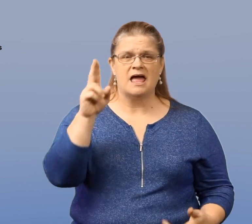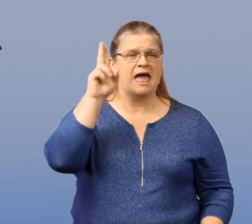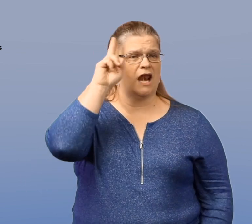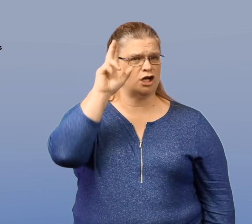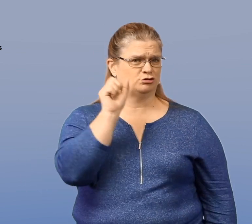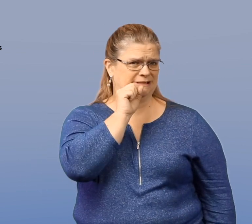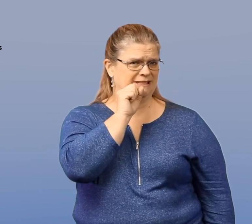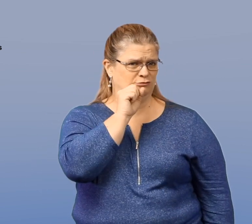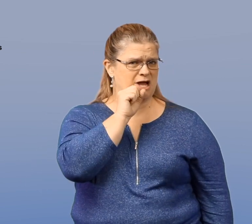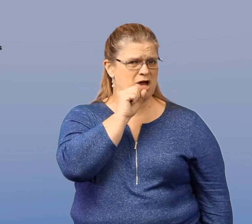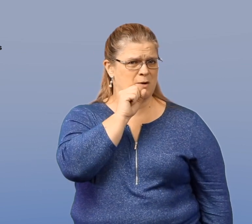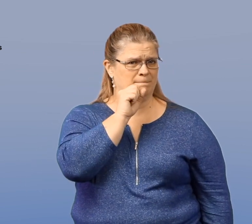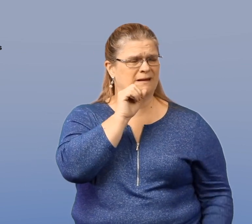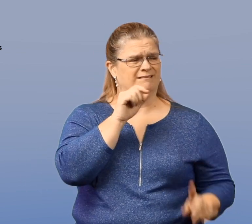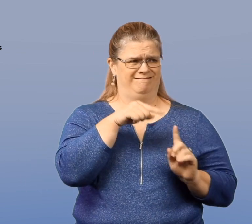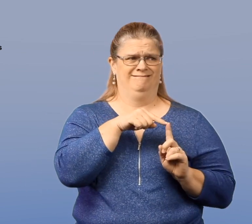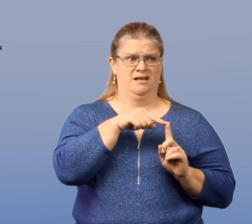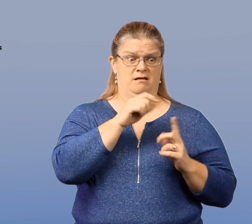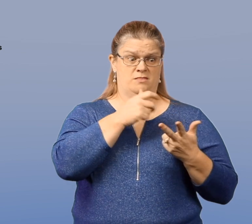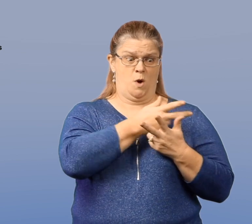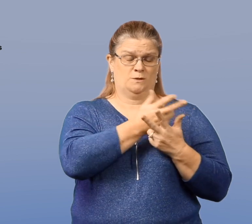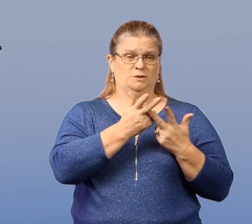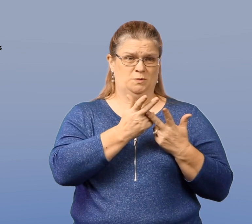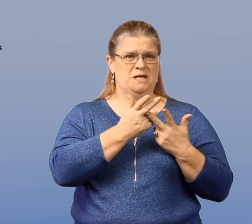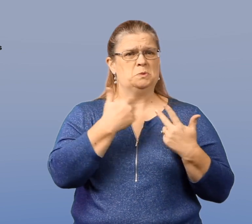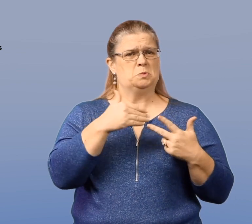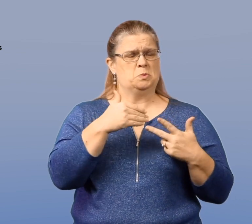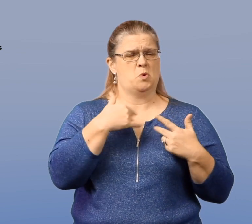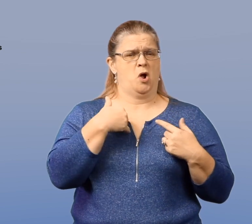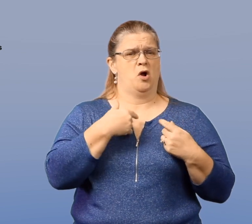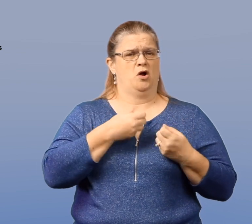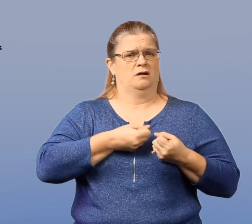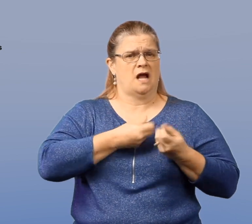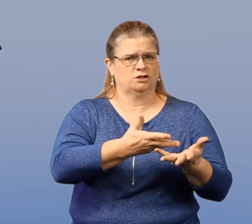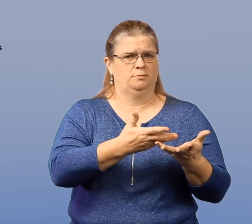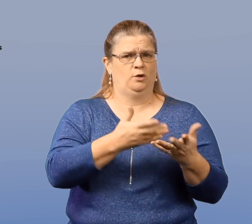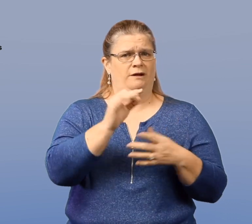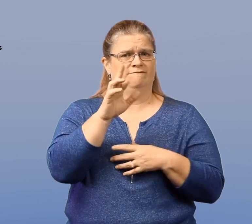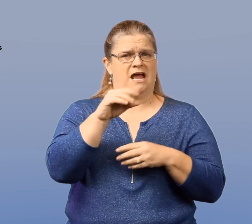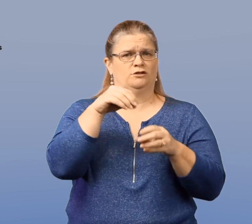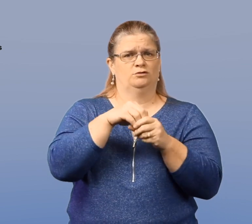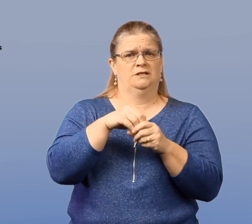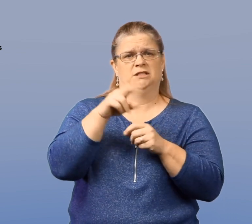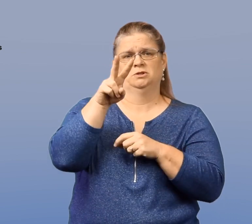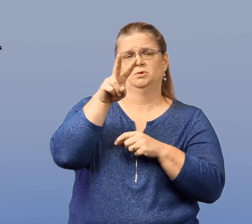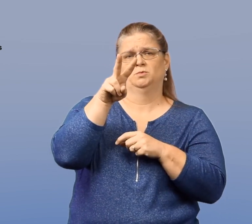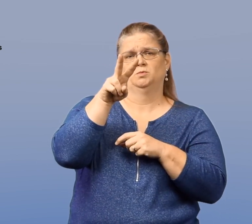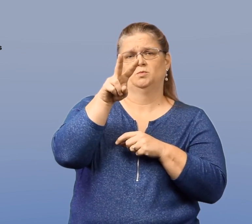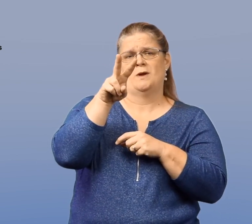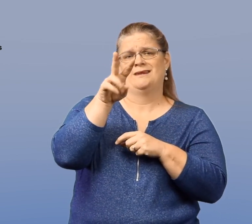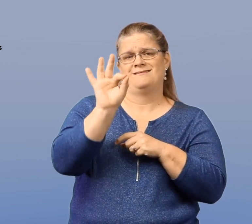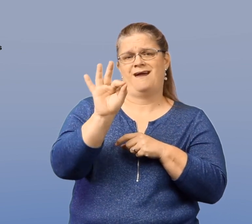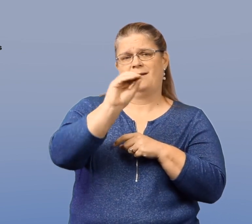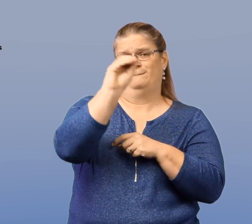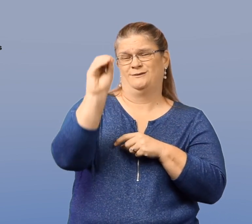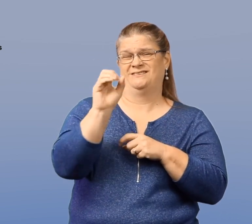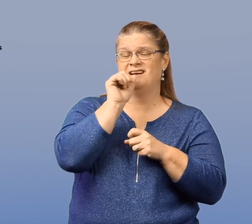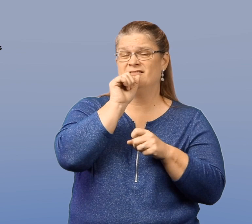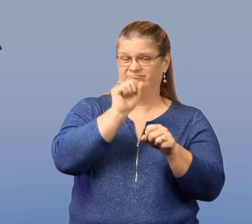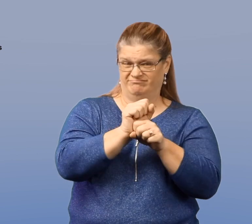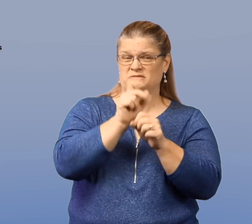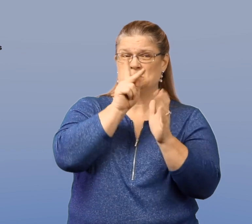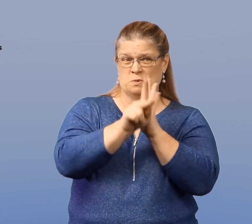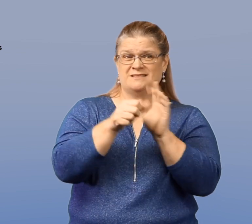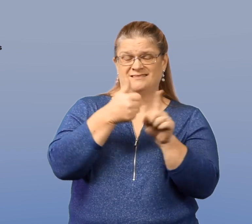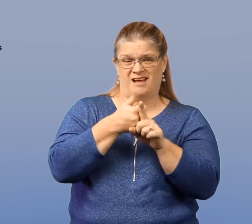Tinnitus, and Usher syndrome, as well, can be a contributing factor in 29% of suicides.